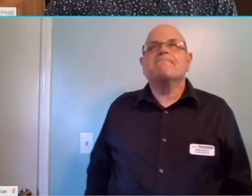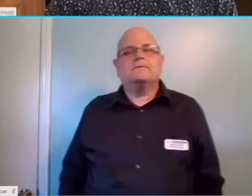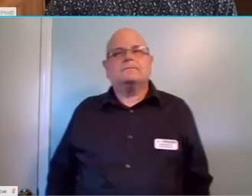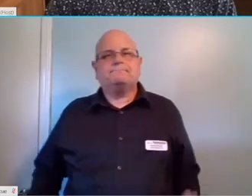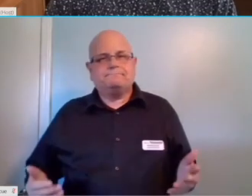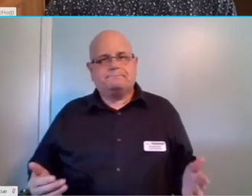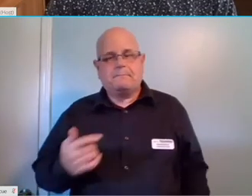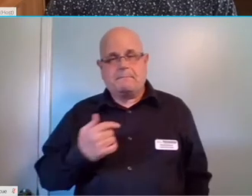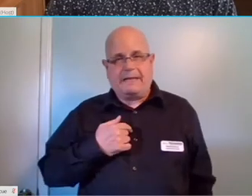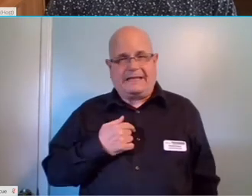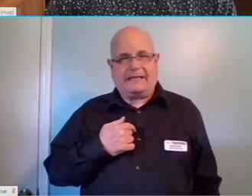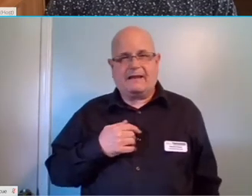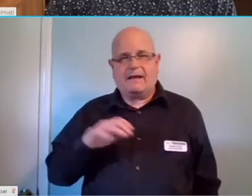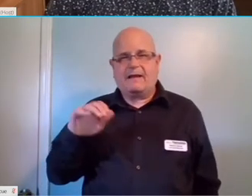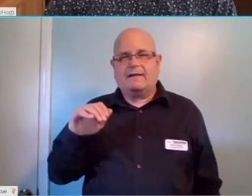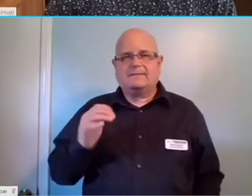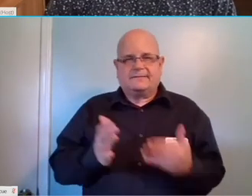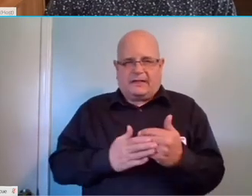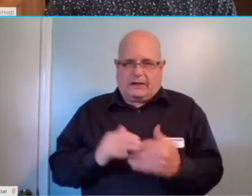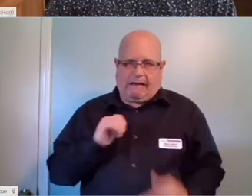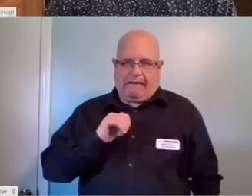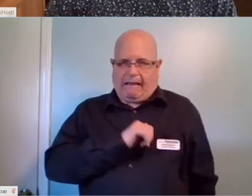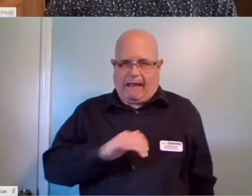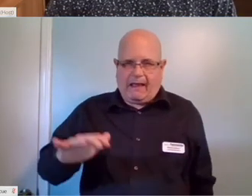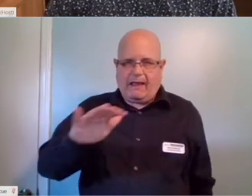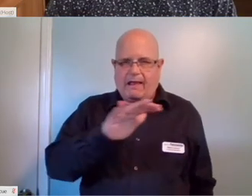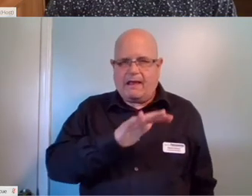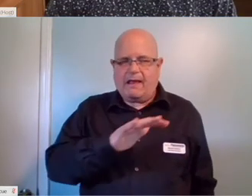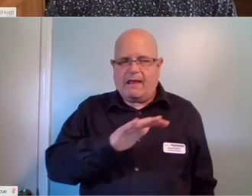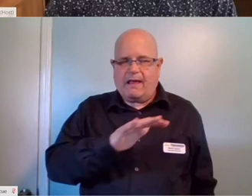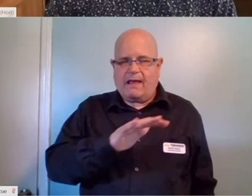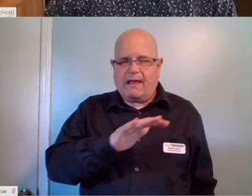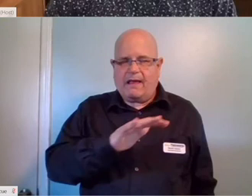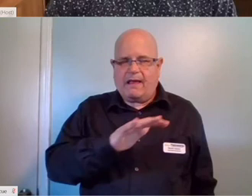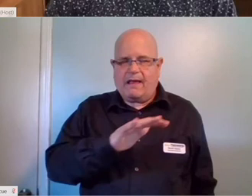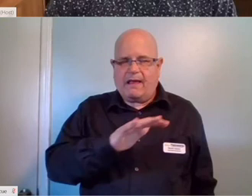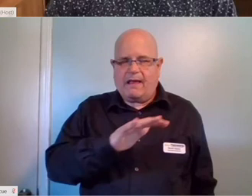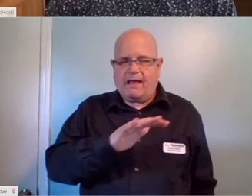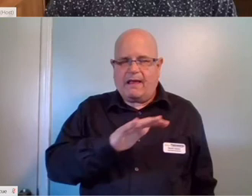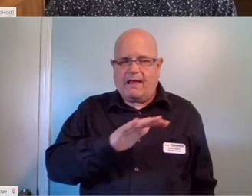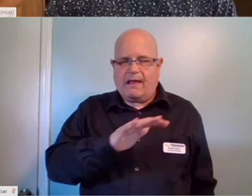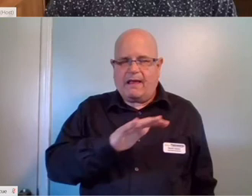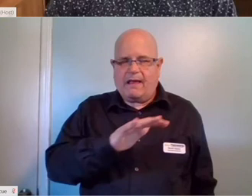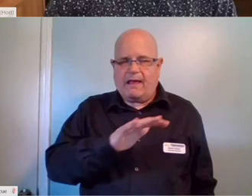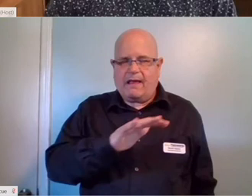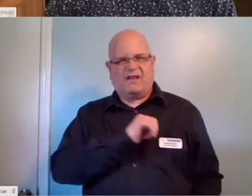So I'm actually in Alpharetta. It's 20 minutes outside of Atlanta, north of Atlanta.